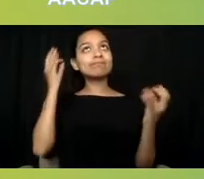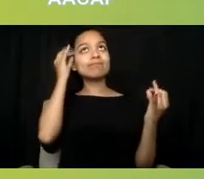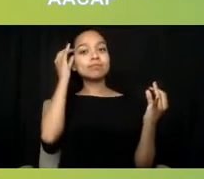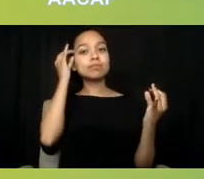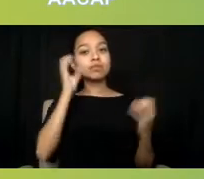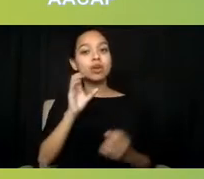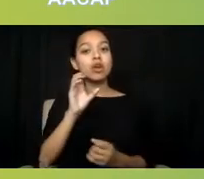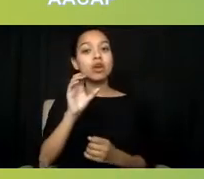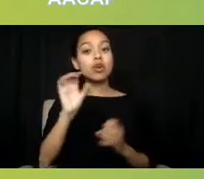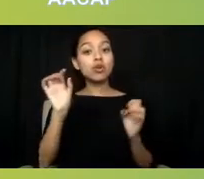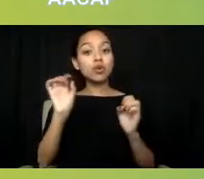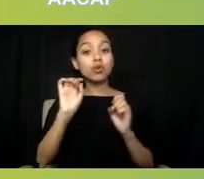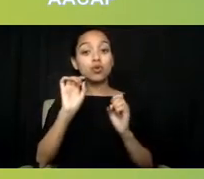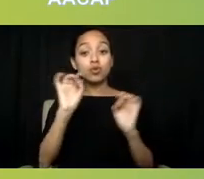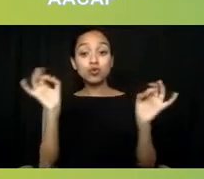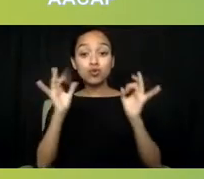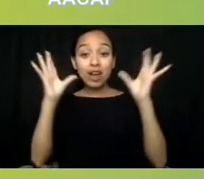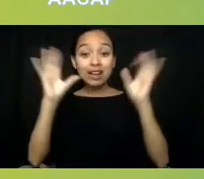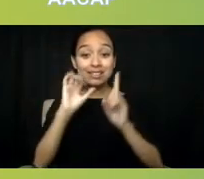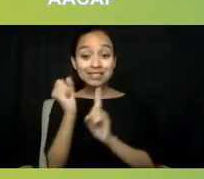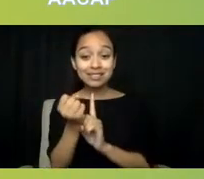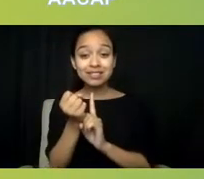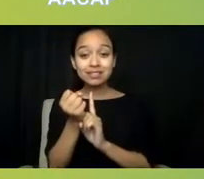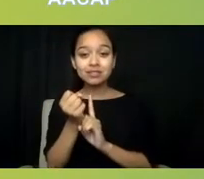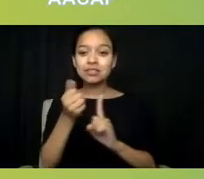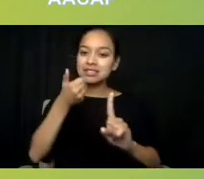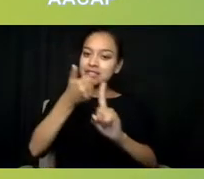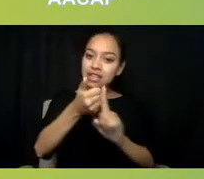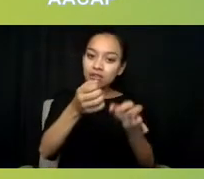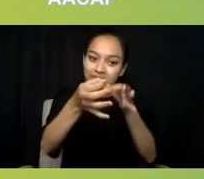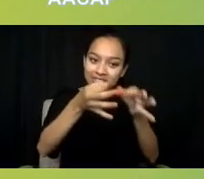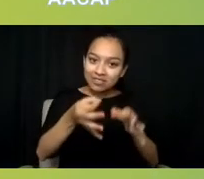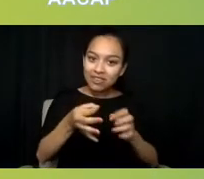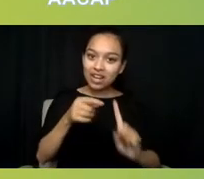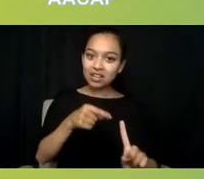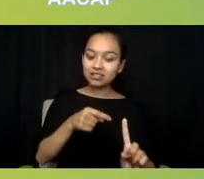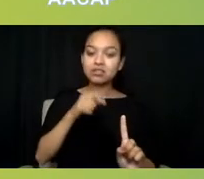So it may not be that I'm at a place of being homicidal or suicidal,